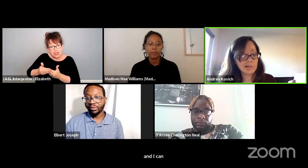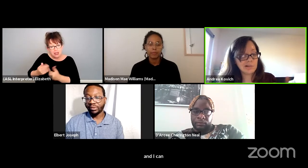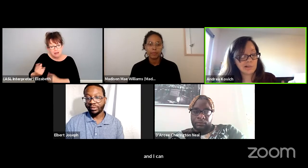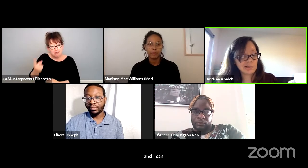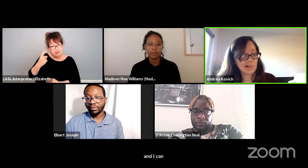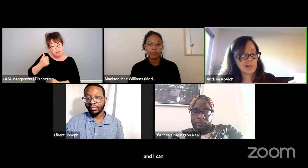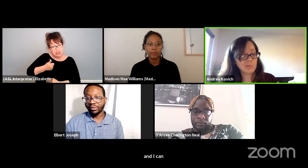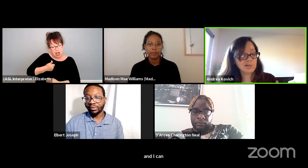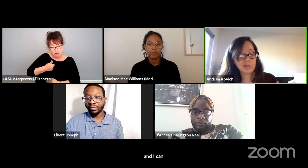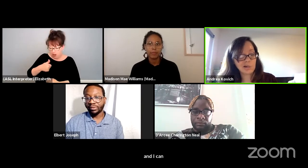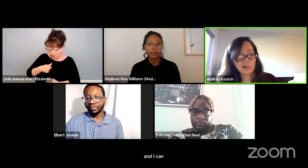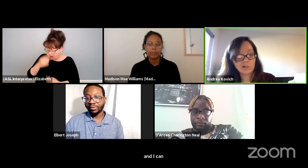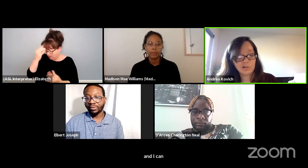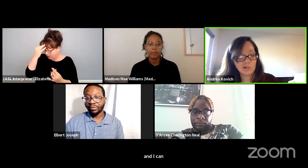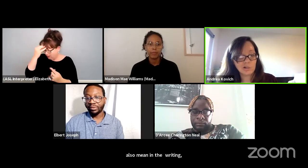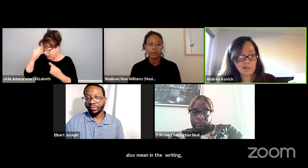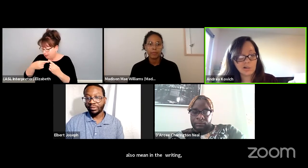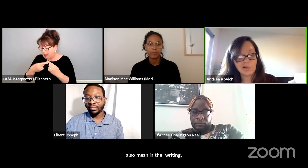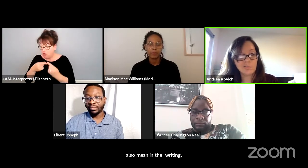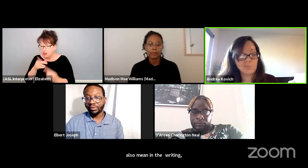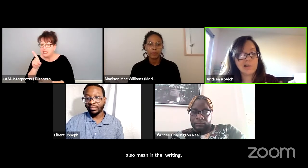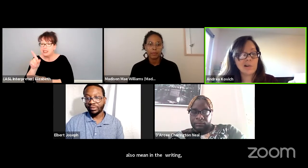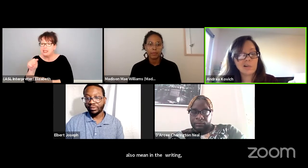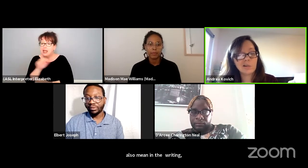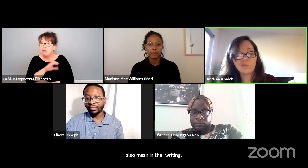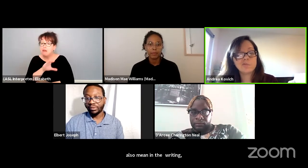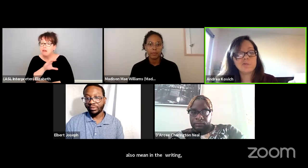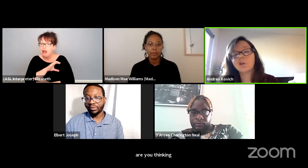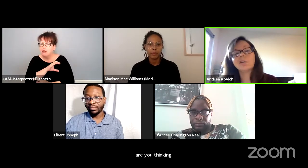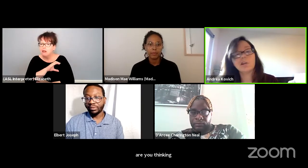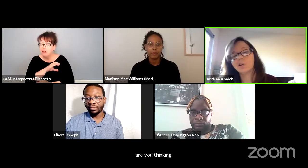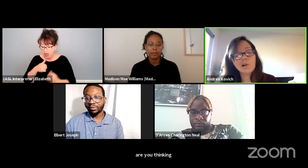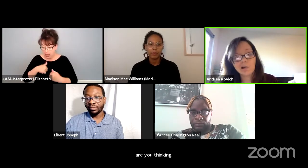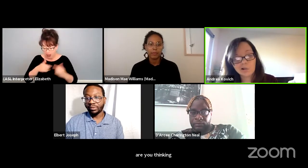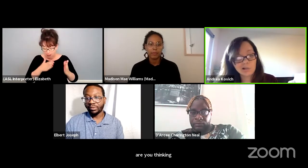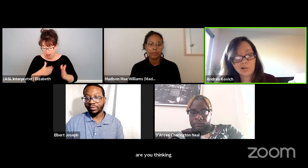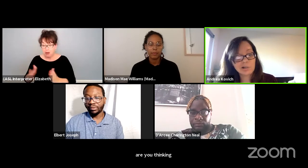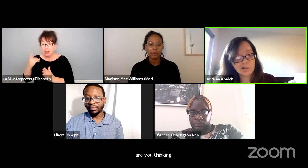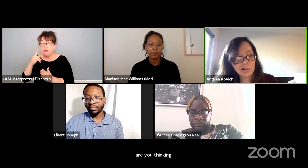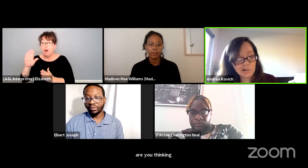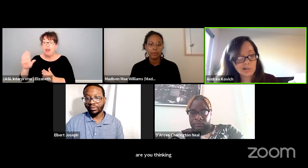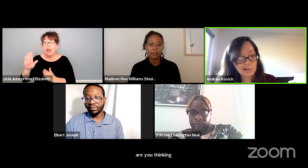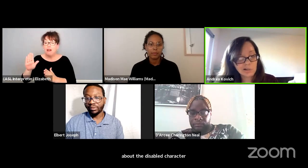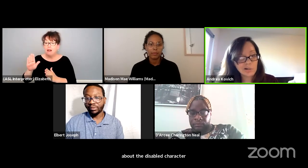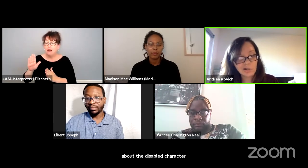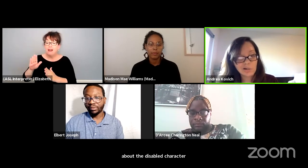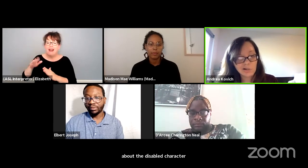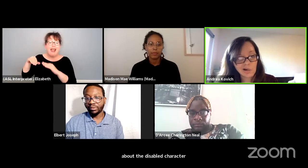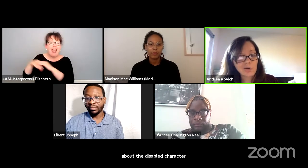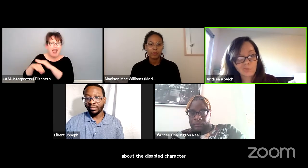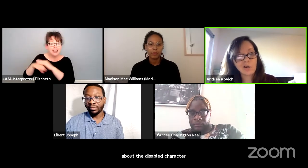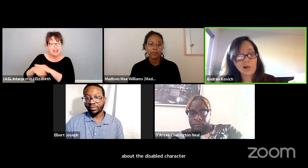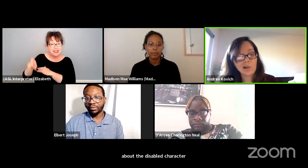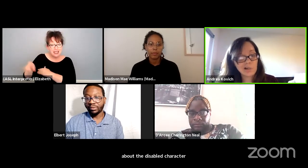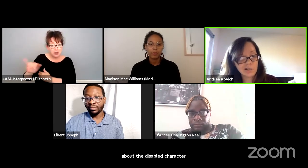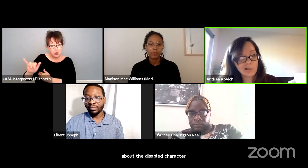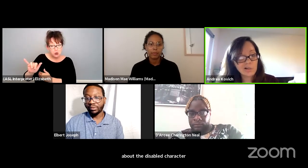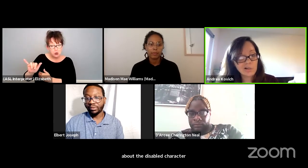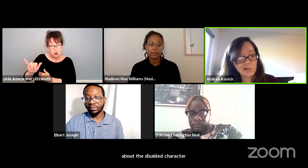the disabled character and planning for their access needs, not writing